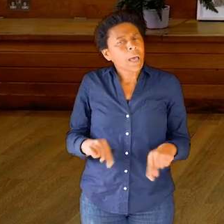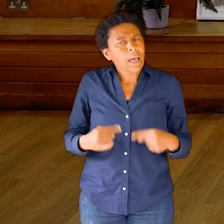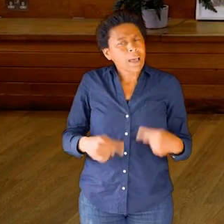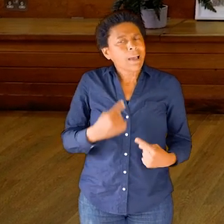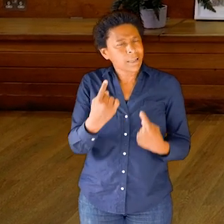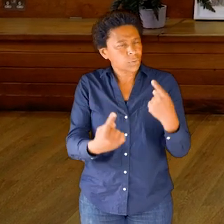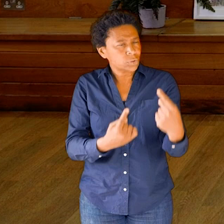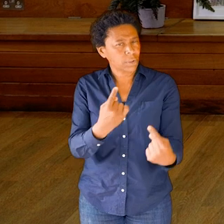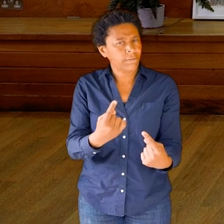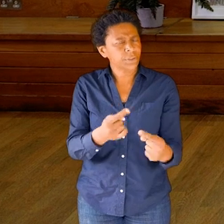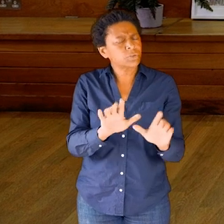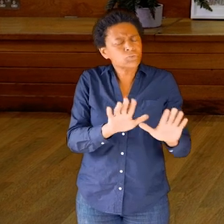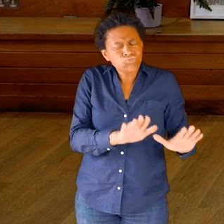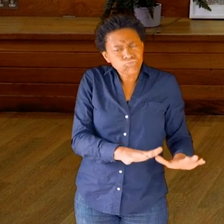settling after all of that moving.